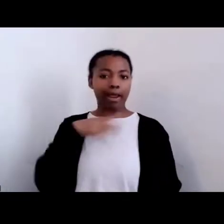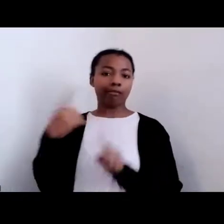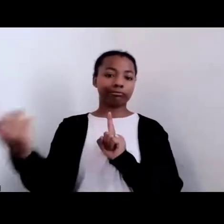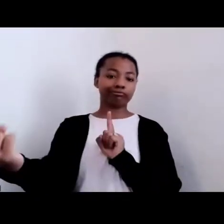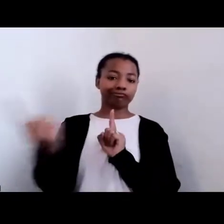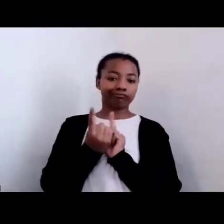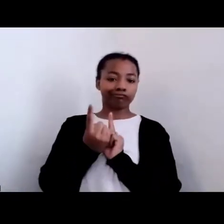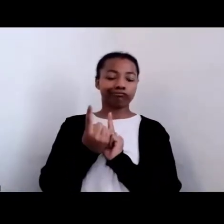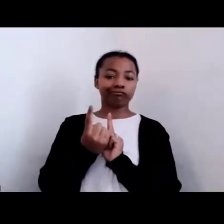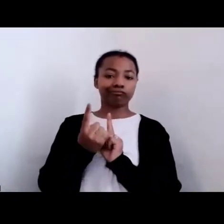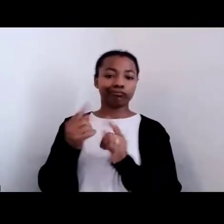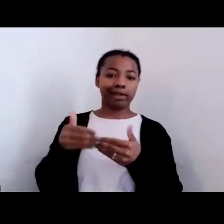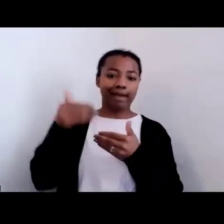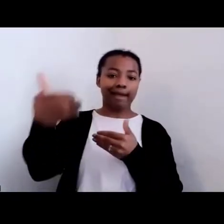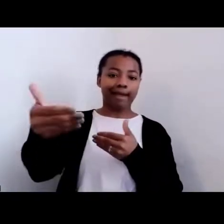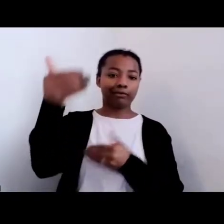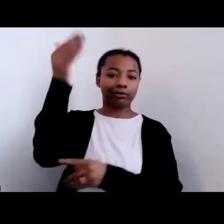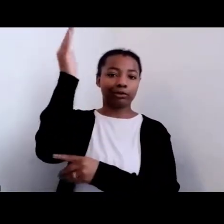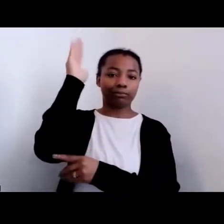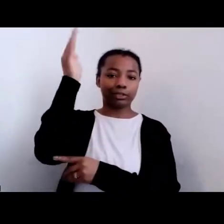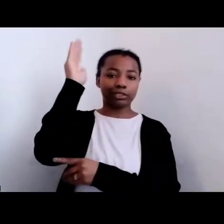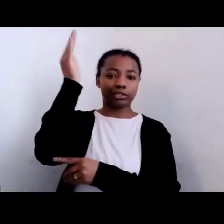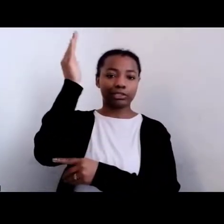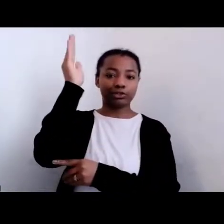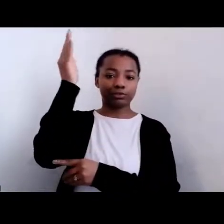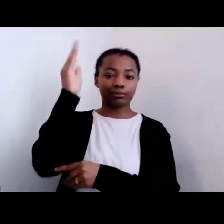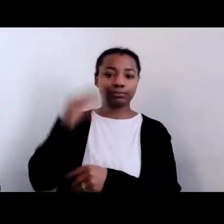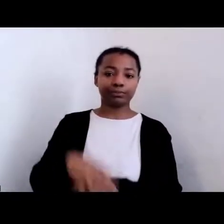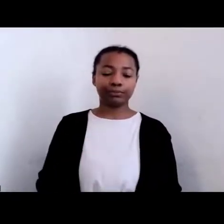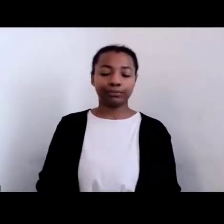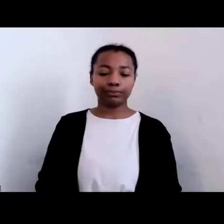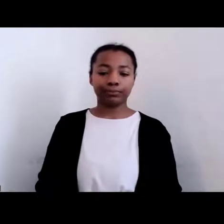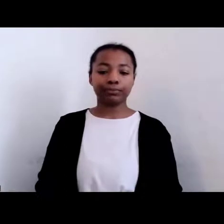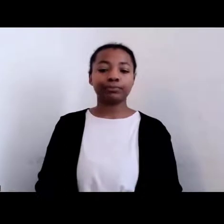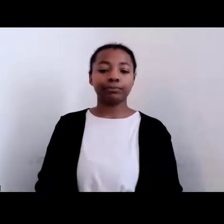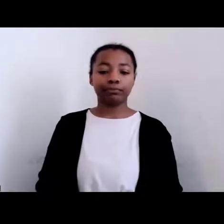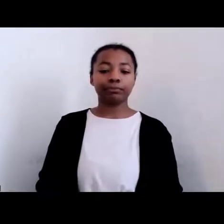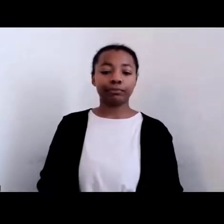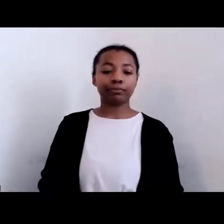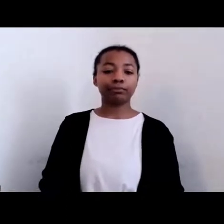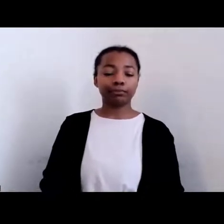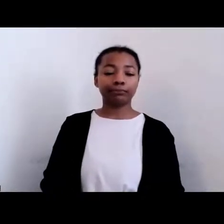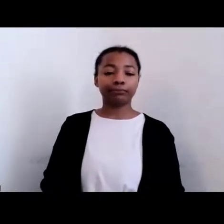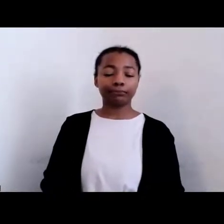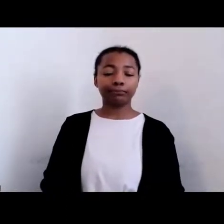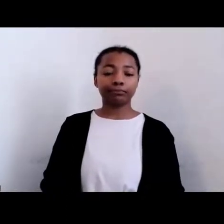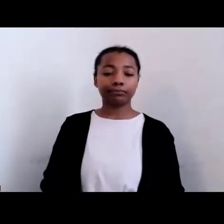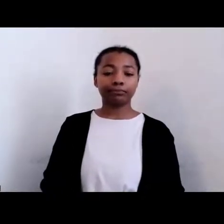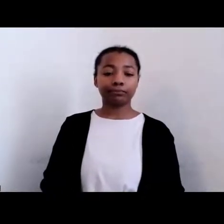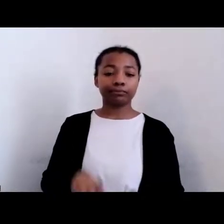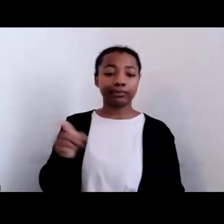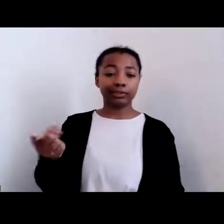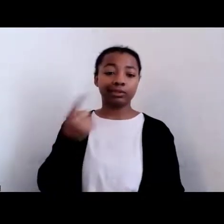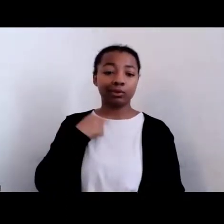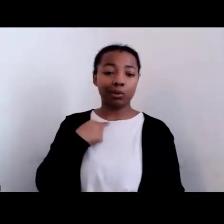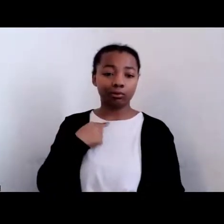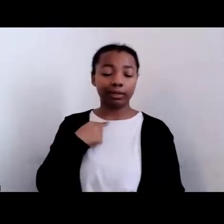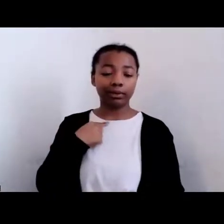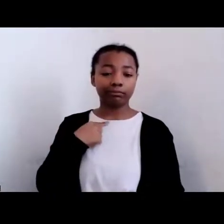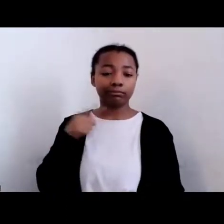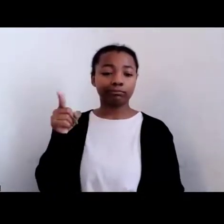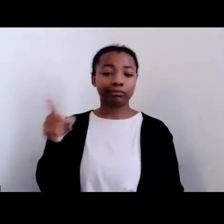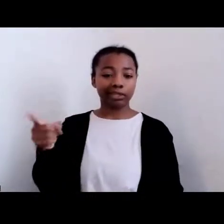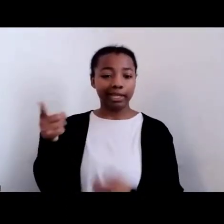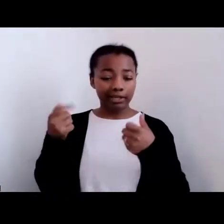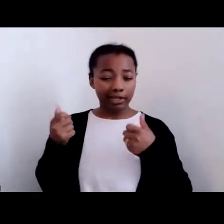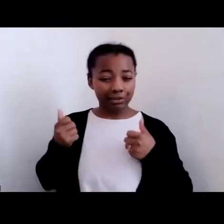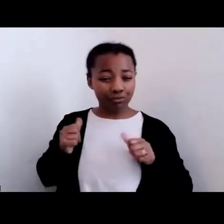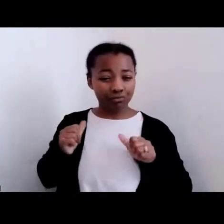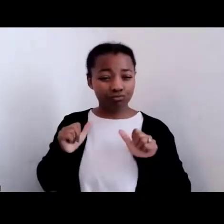talk, and he shared that he had tried for a long period of time